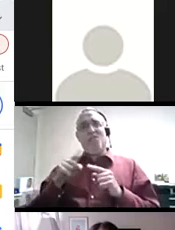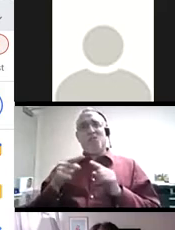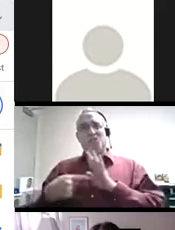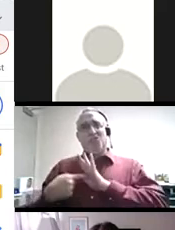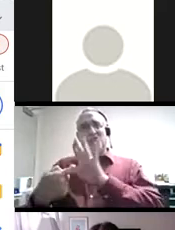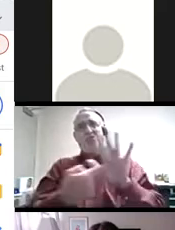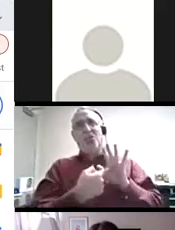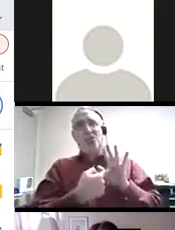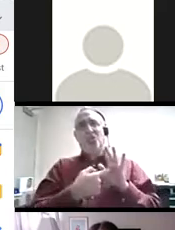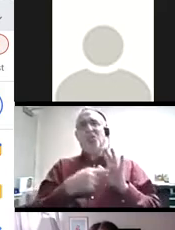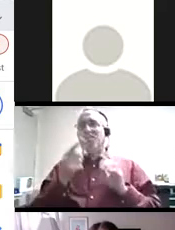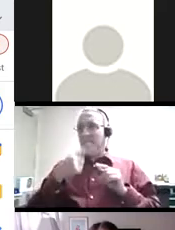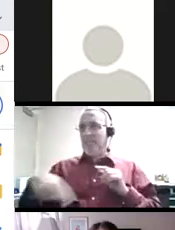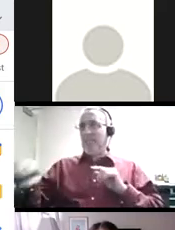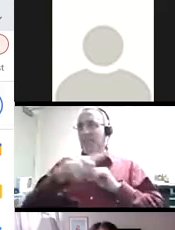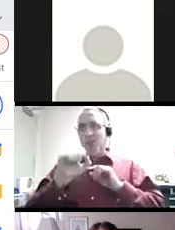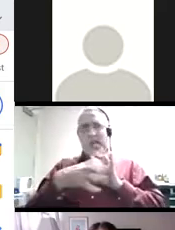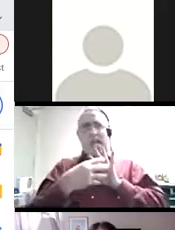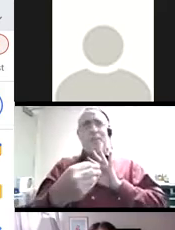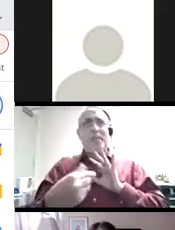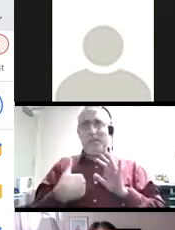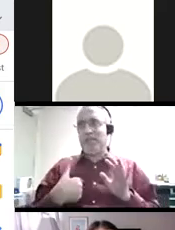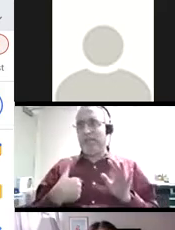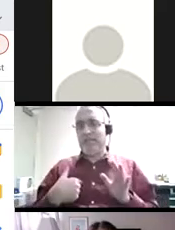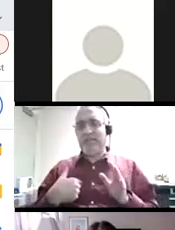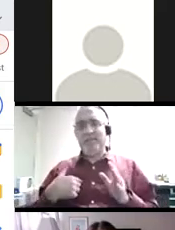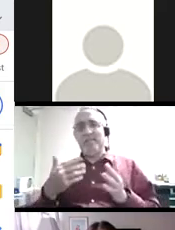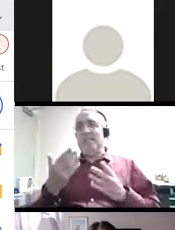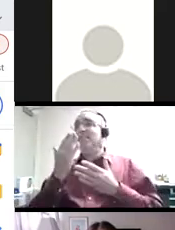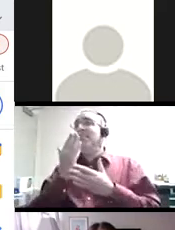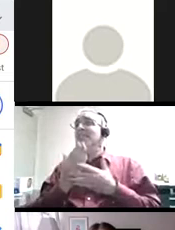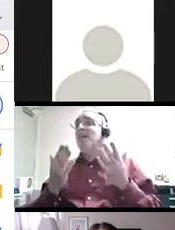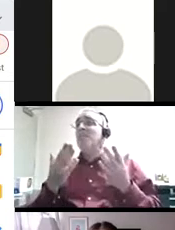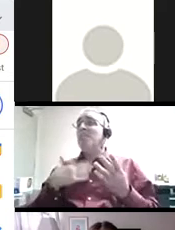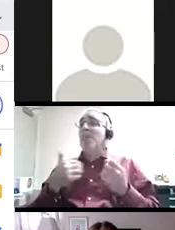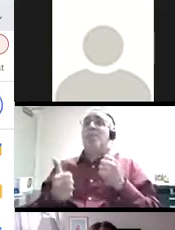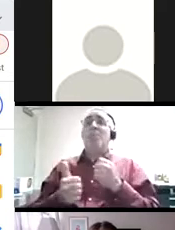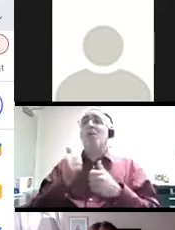model this for them and create the space for them to feel comfortable enough to embrace failure. In